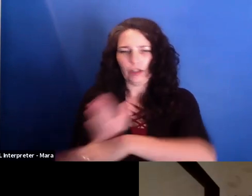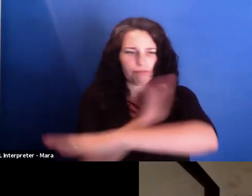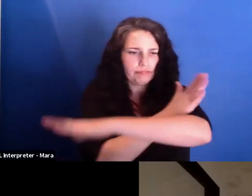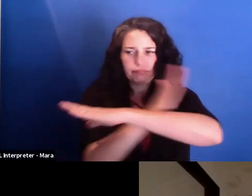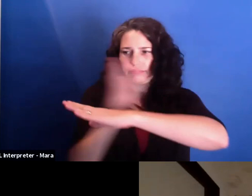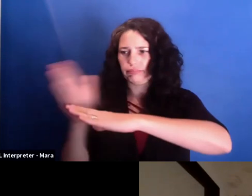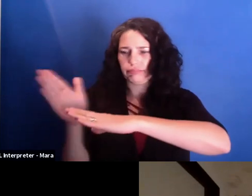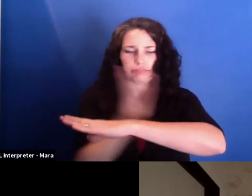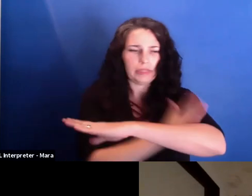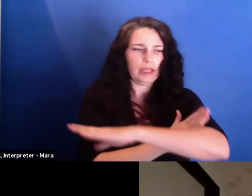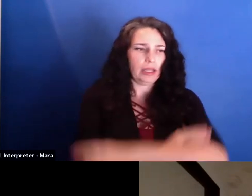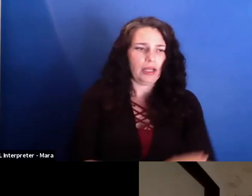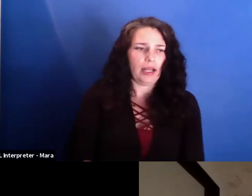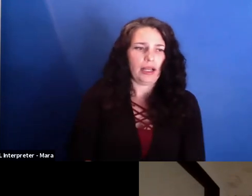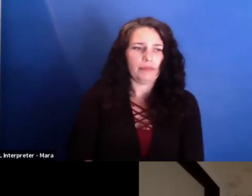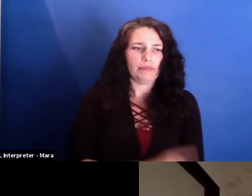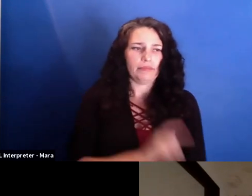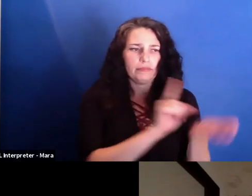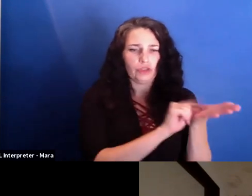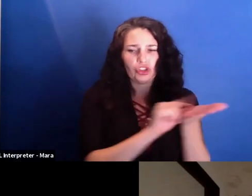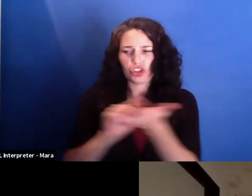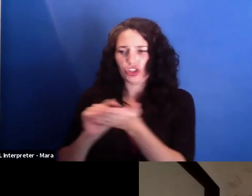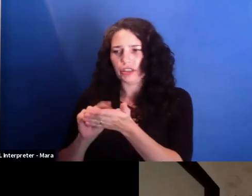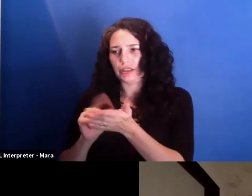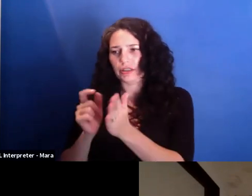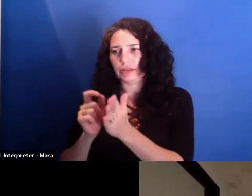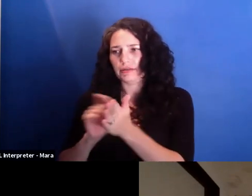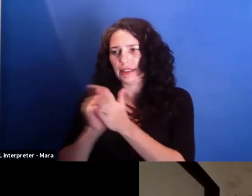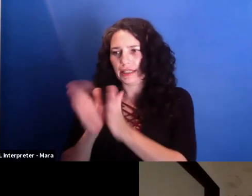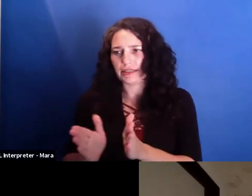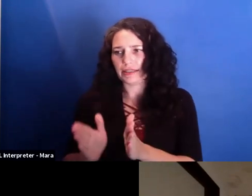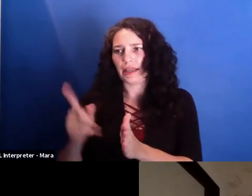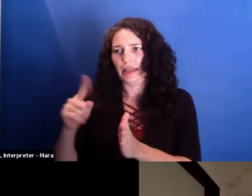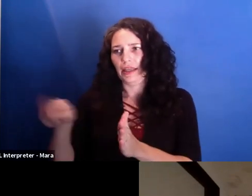and we have our own Fox News that you also see in the film.